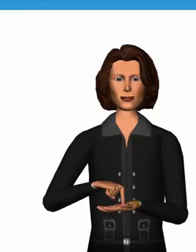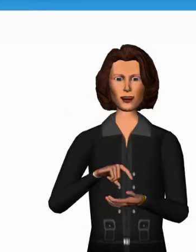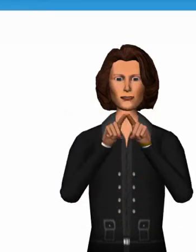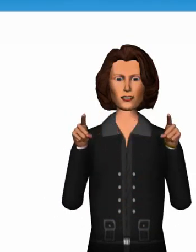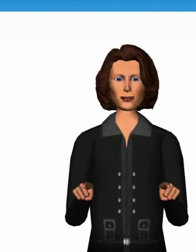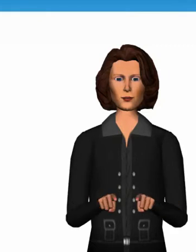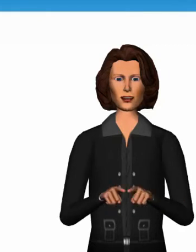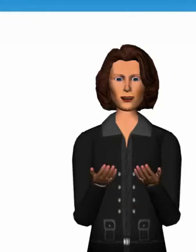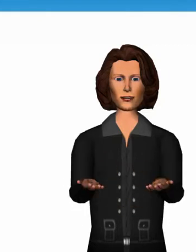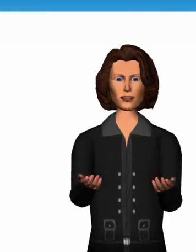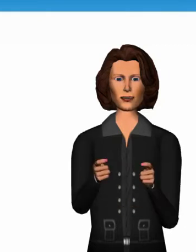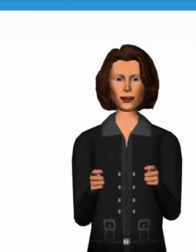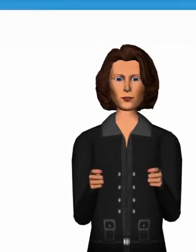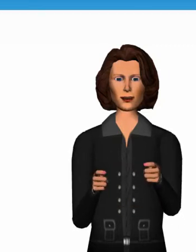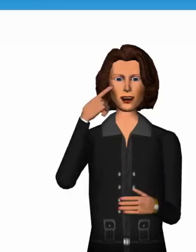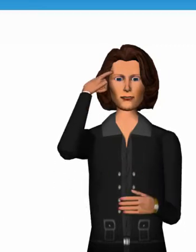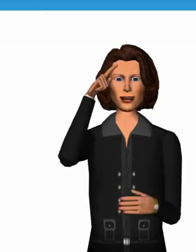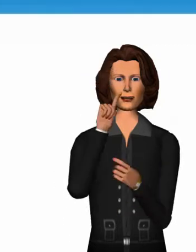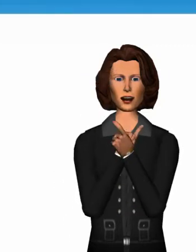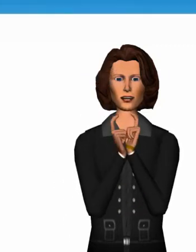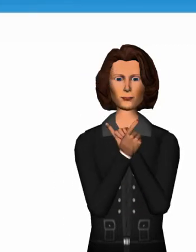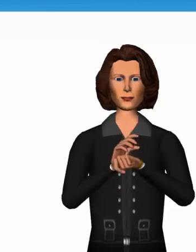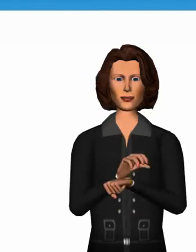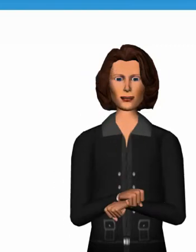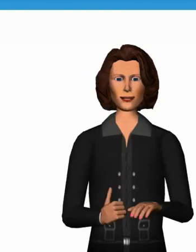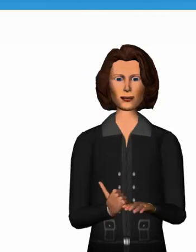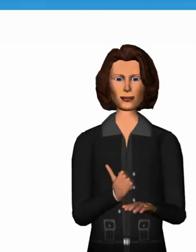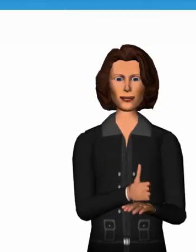This panel offers controls for adjusting preferences like font size,